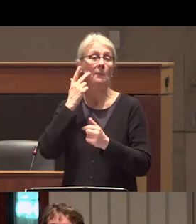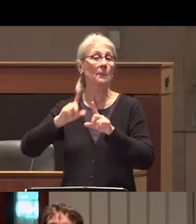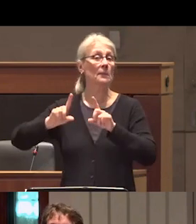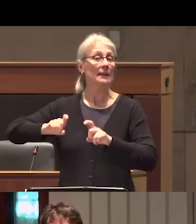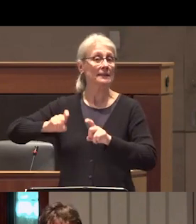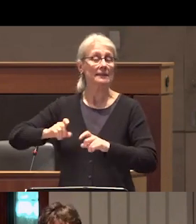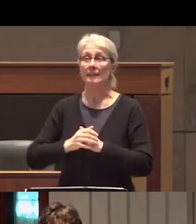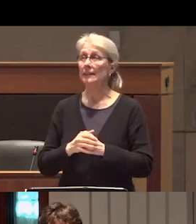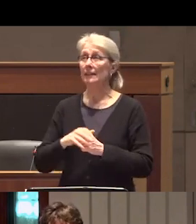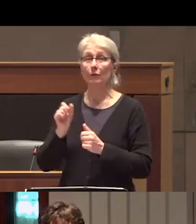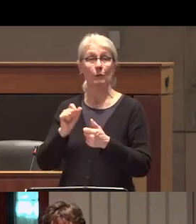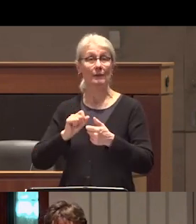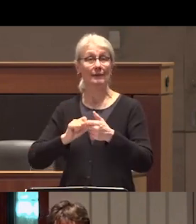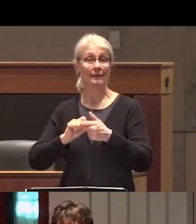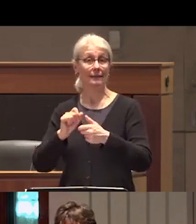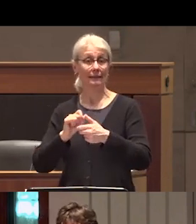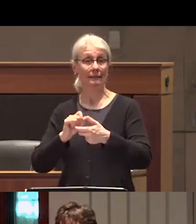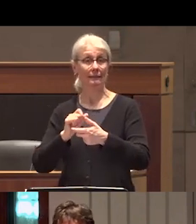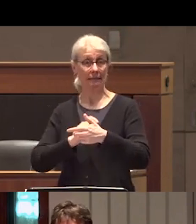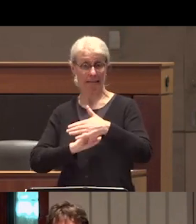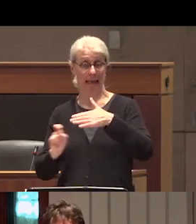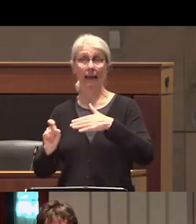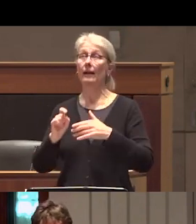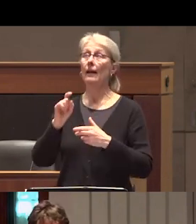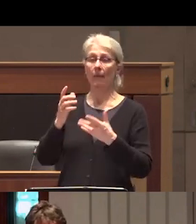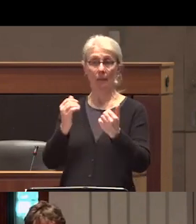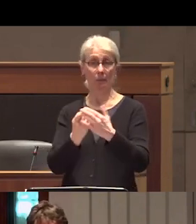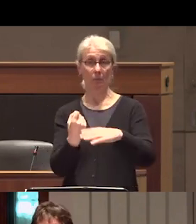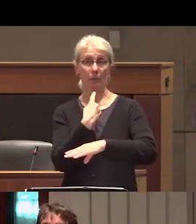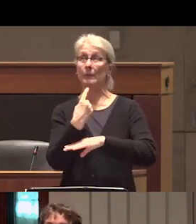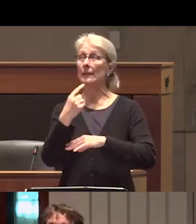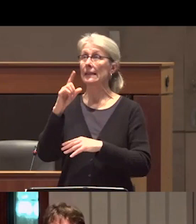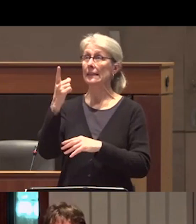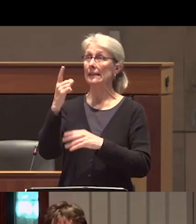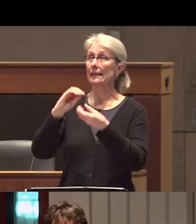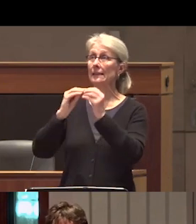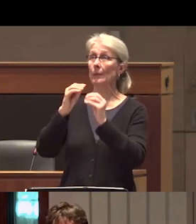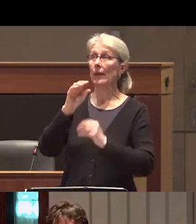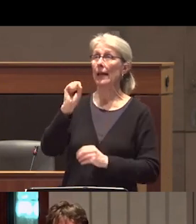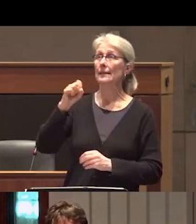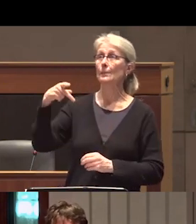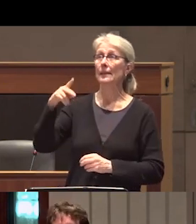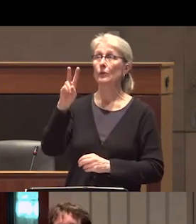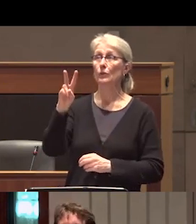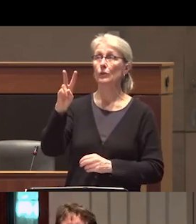if you scan on this code and then enter the six uh digit code shown on this slide which is s p as in